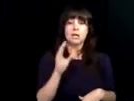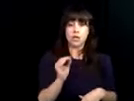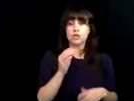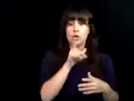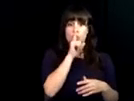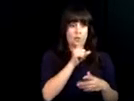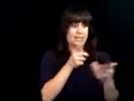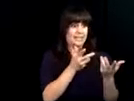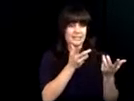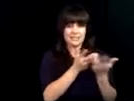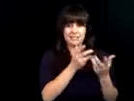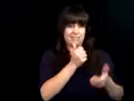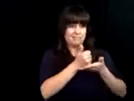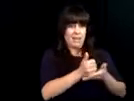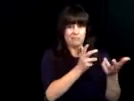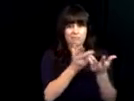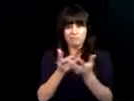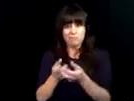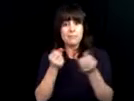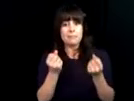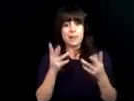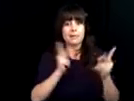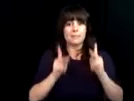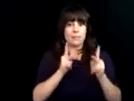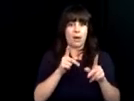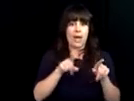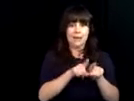is employment or work-based place learning. This new program